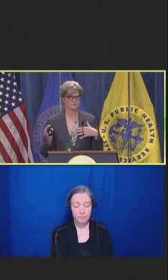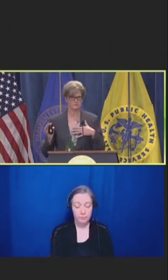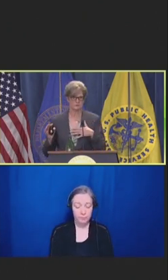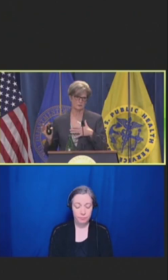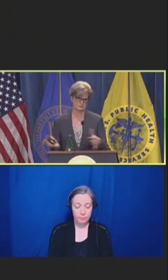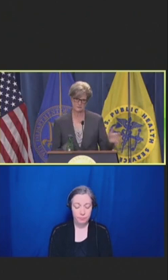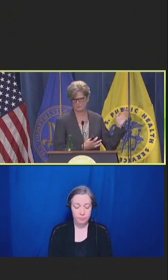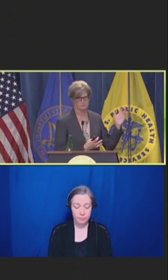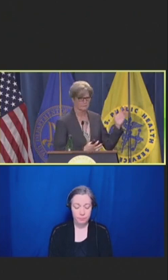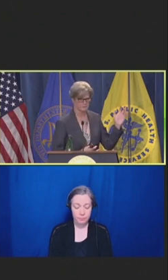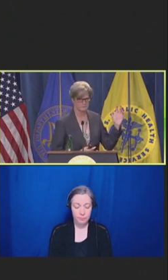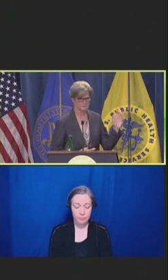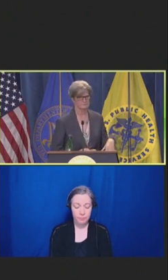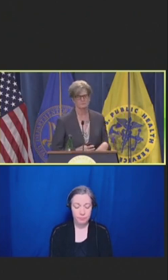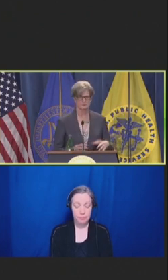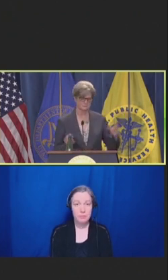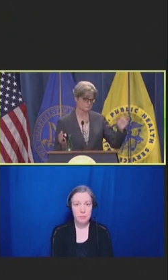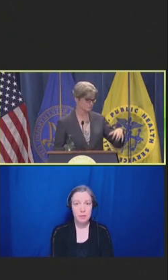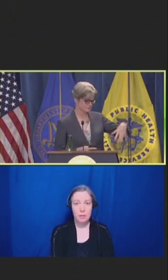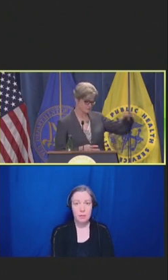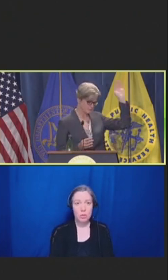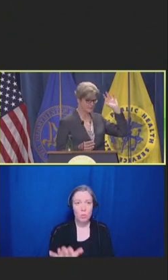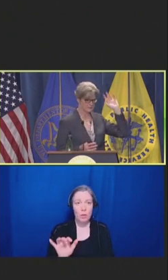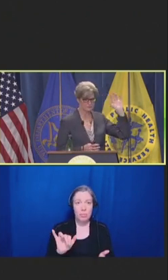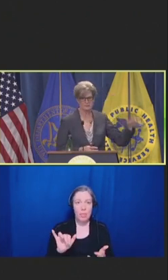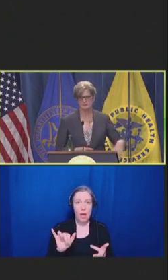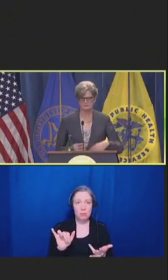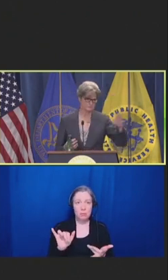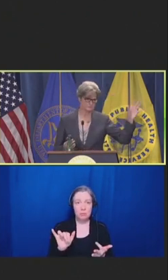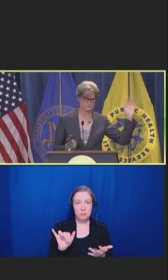was going to go into the bin with all the other, you know, into the pile, into the folders